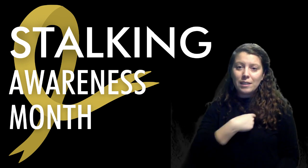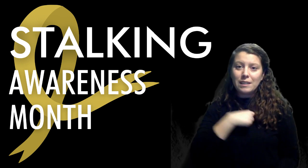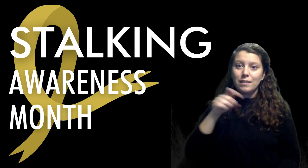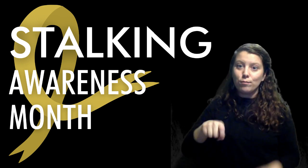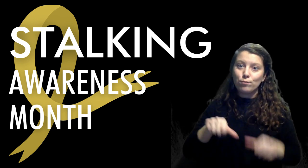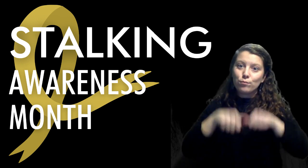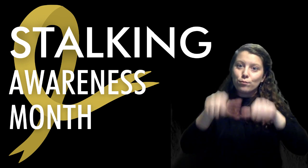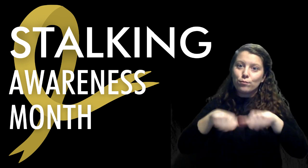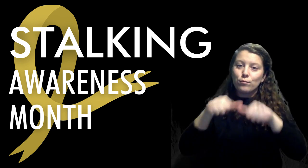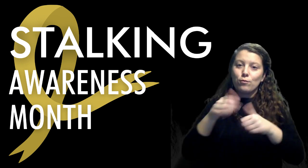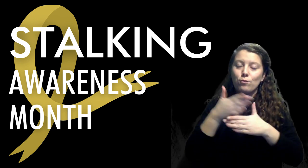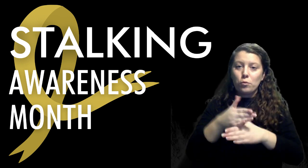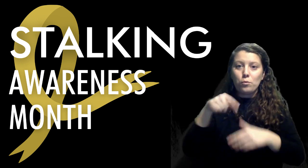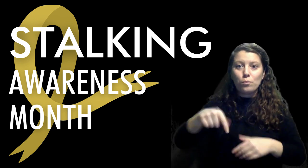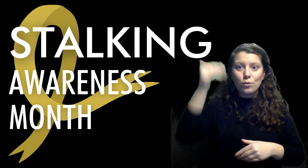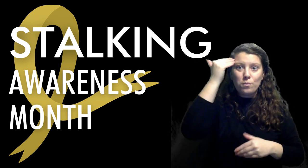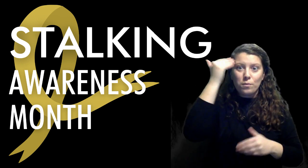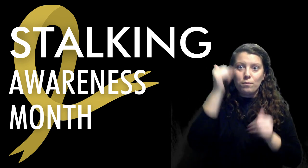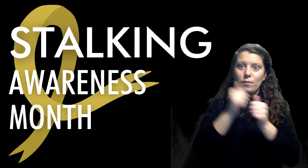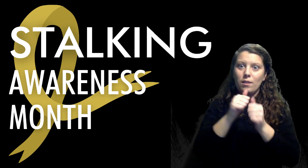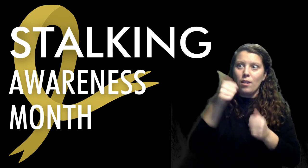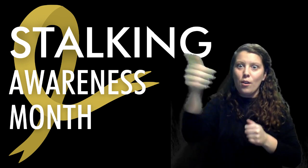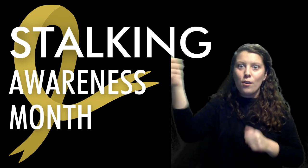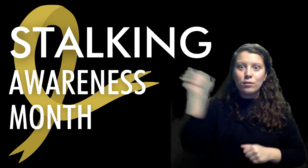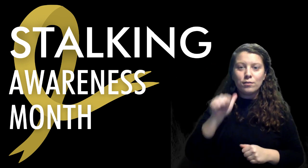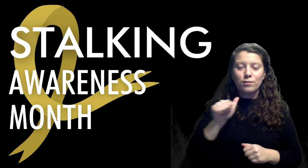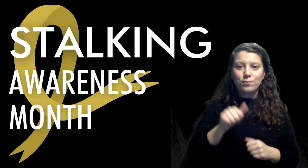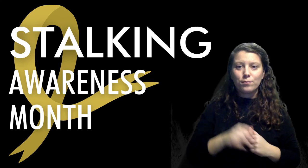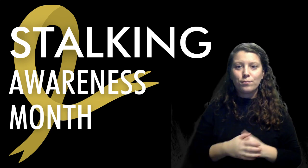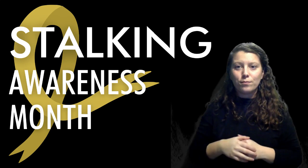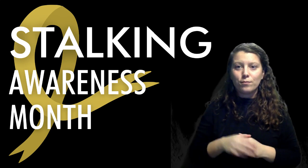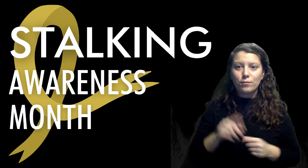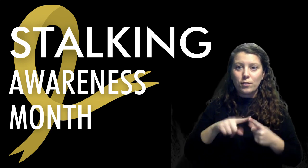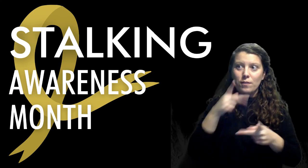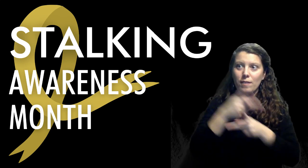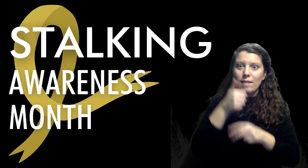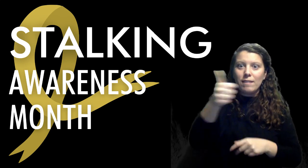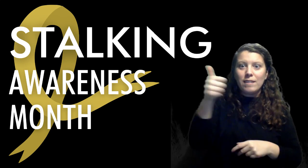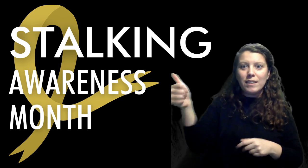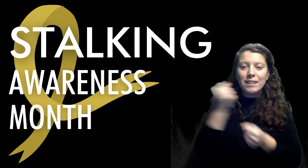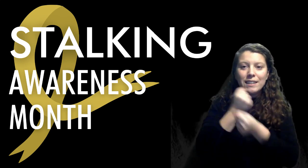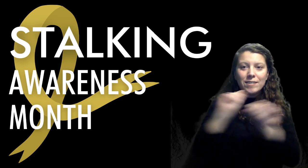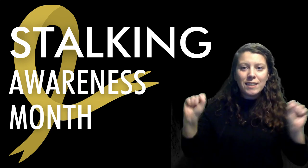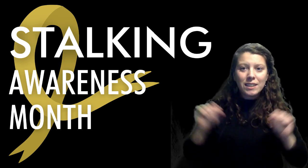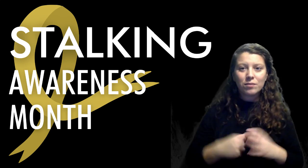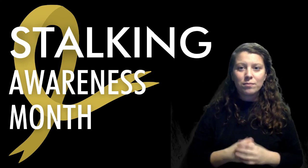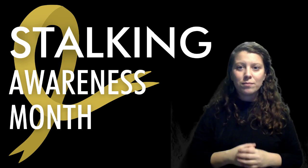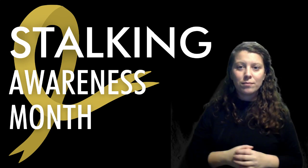We need to share this awareness with others to keep everyone safe.